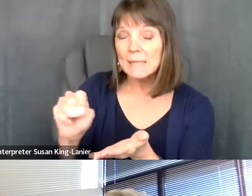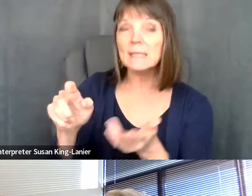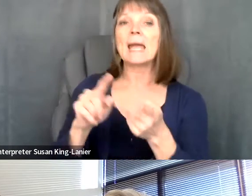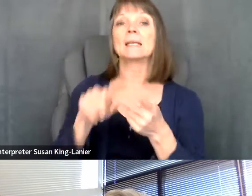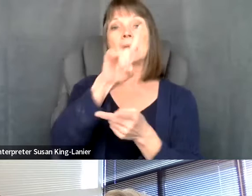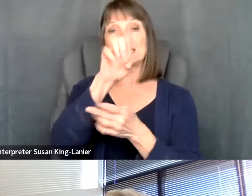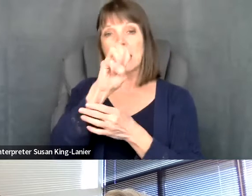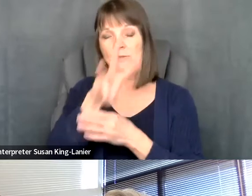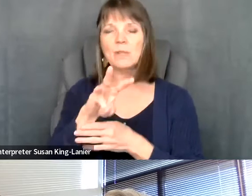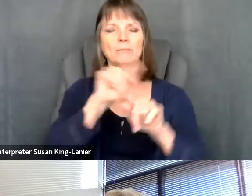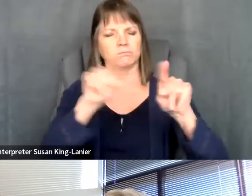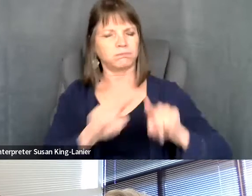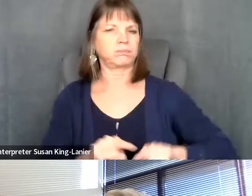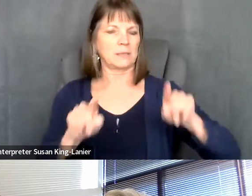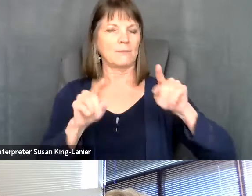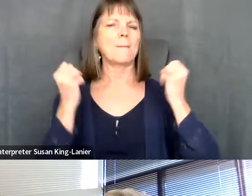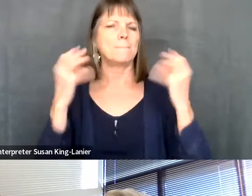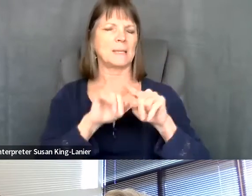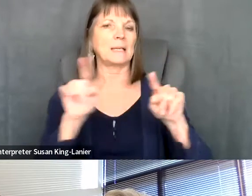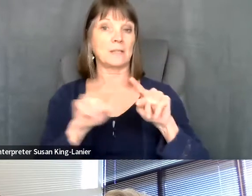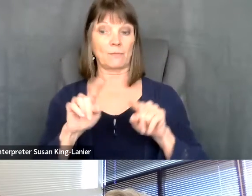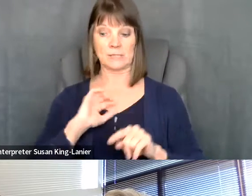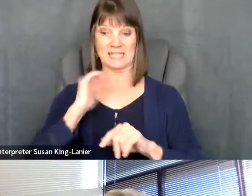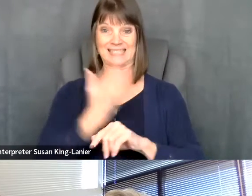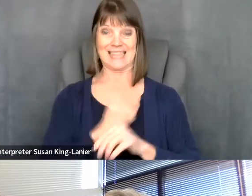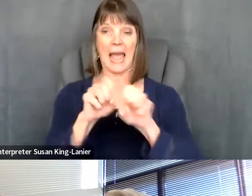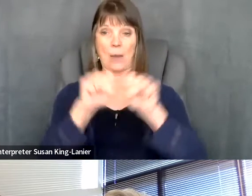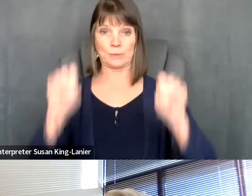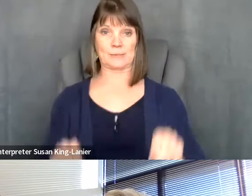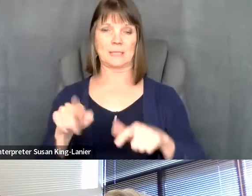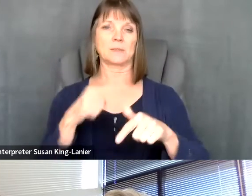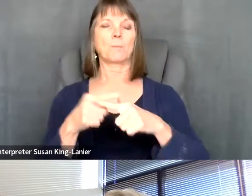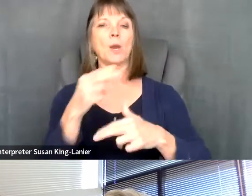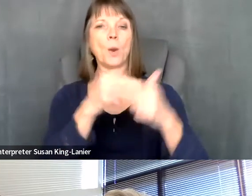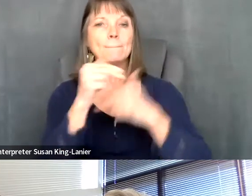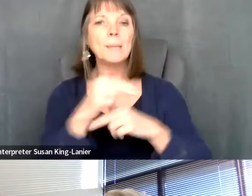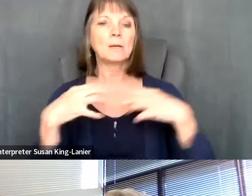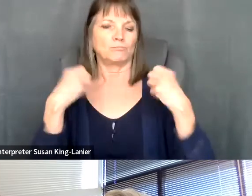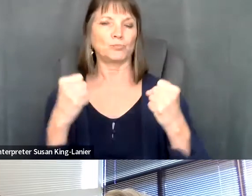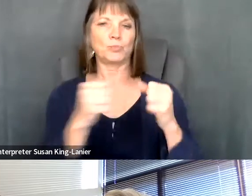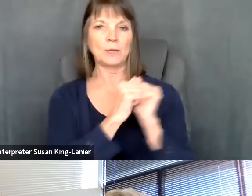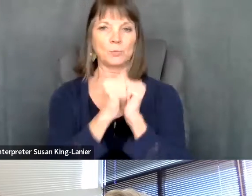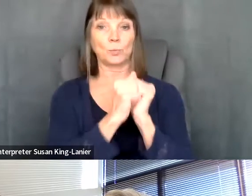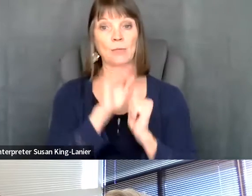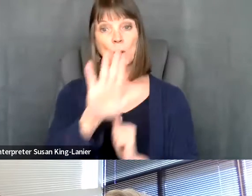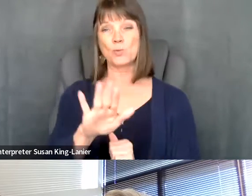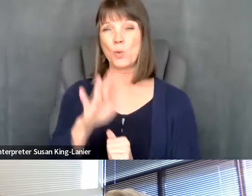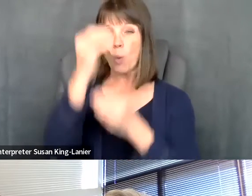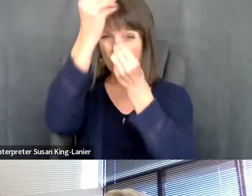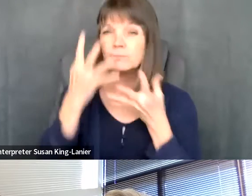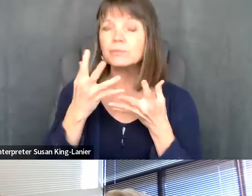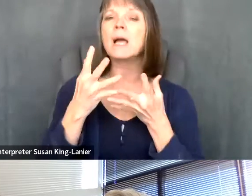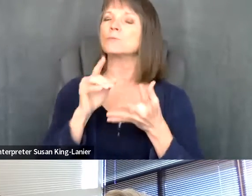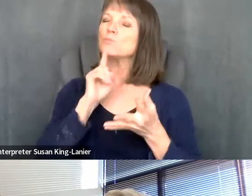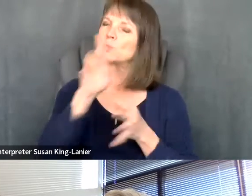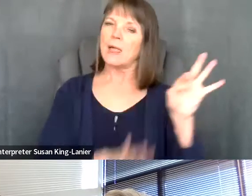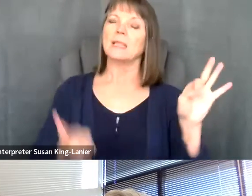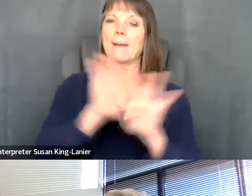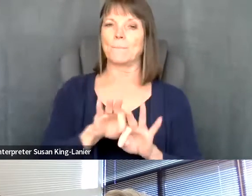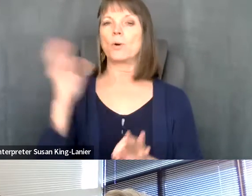Kelly Crosbie: all are welcome. This is our system that we're building and strengthening together, and your voice is incredibly important. So feel free to volunteer for any of our advised recruits